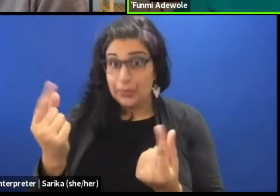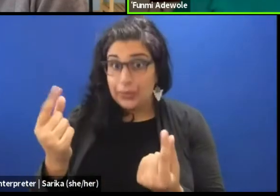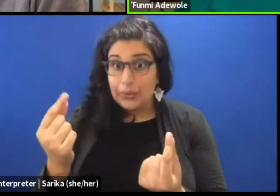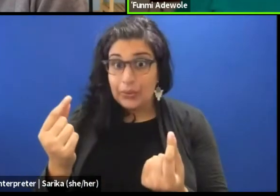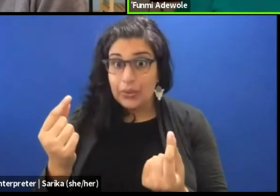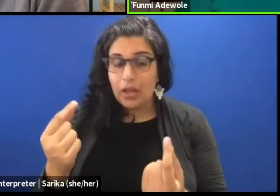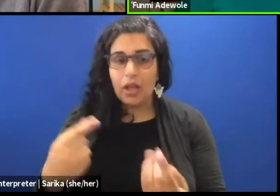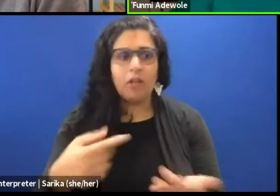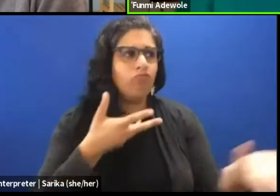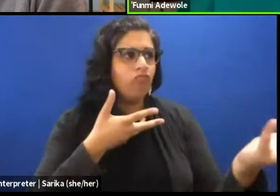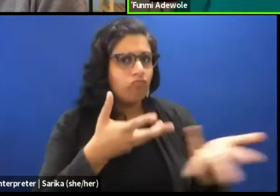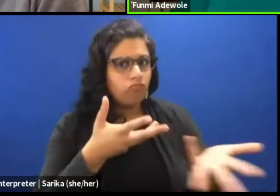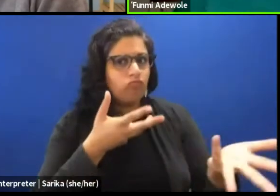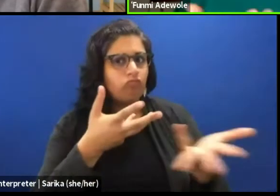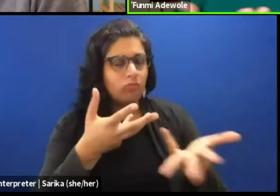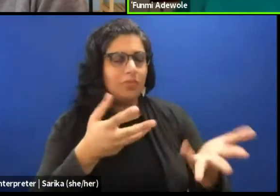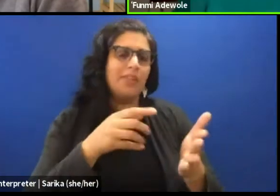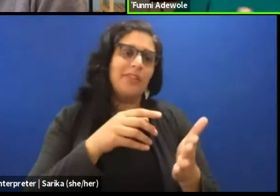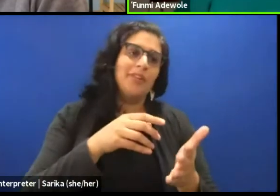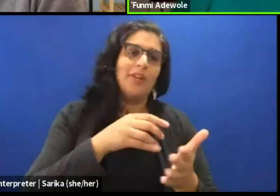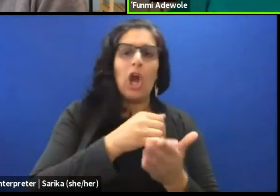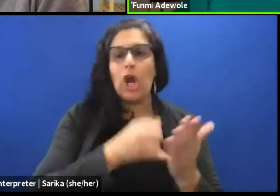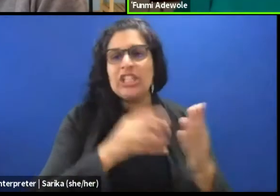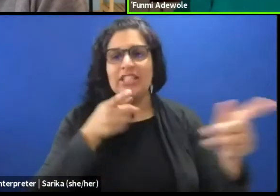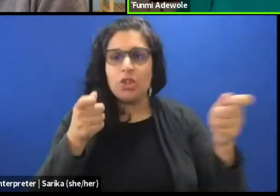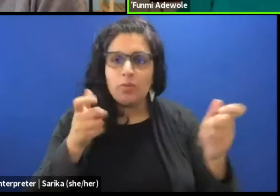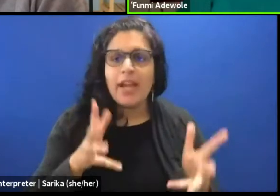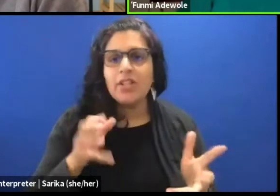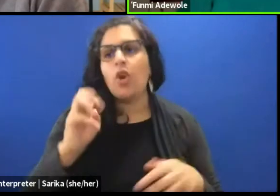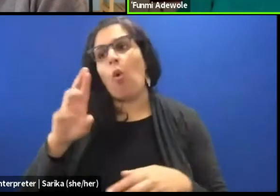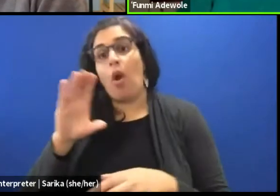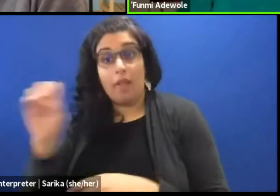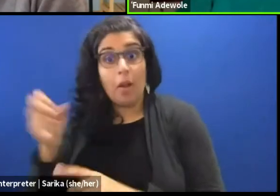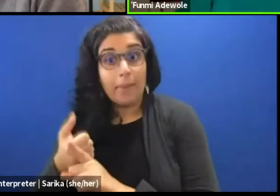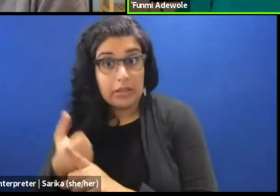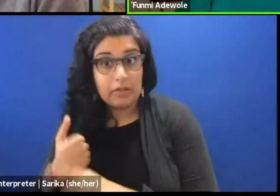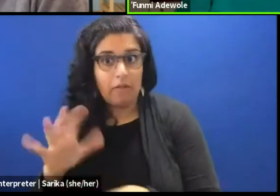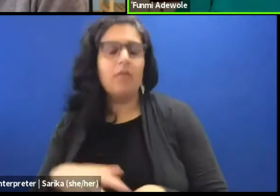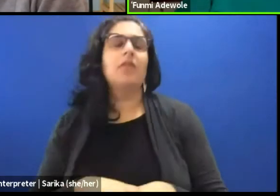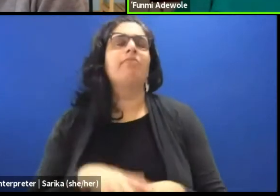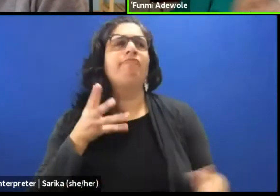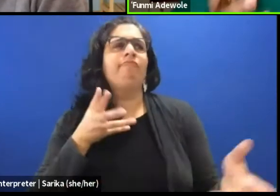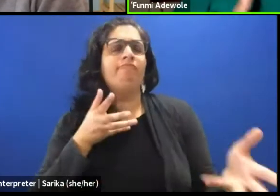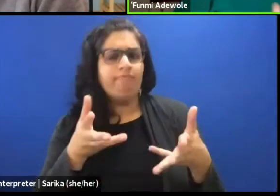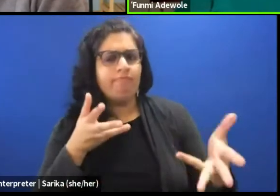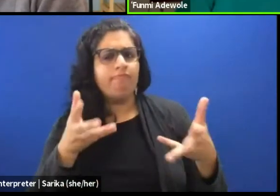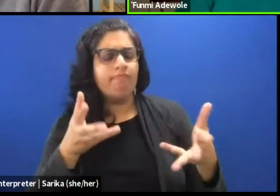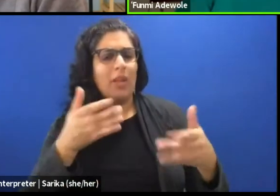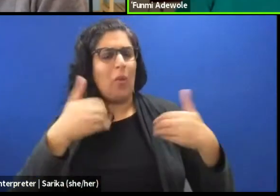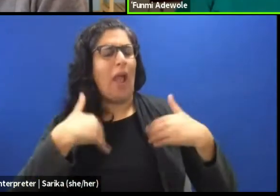maybe the artistic director, or even sometimes the company, is saying you've got so much on stage,